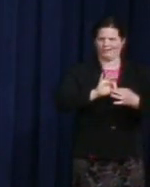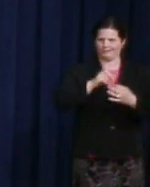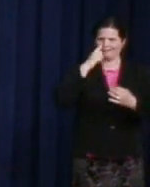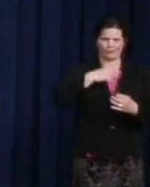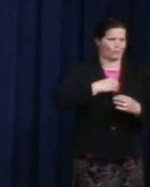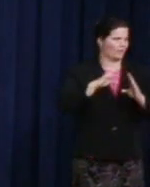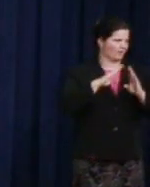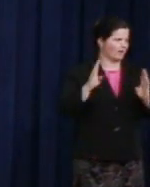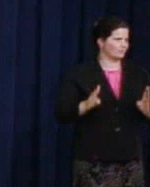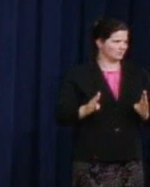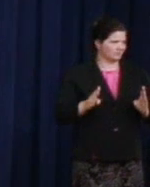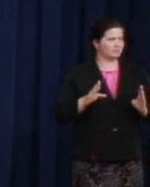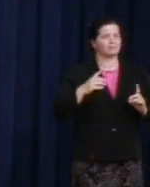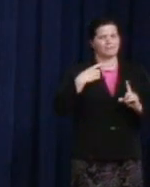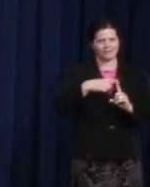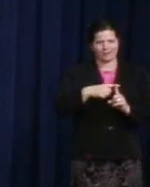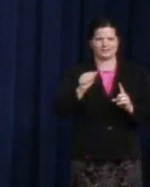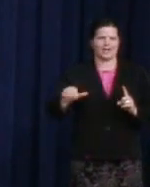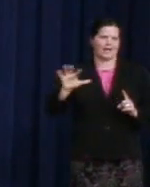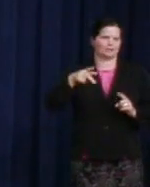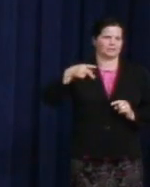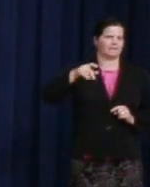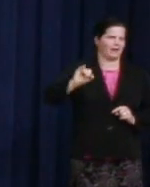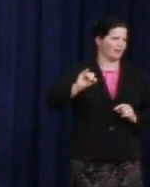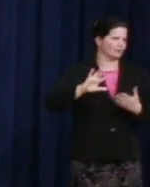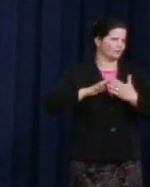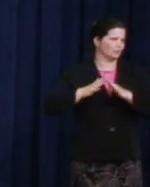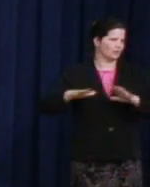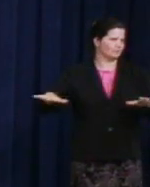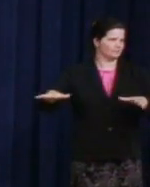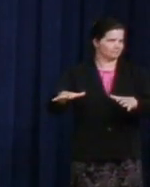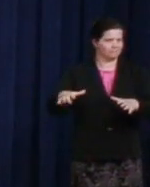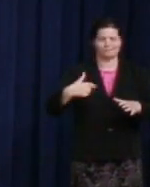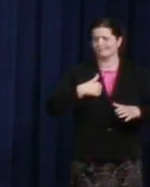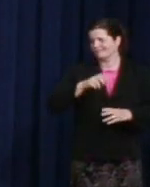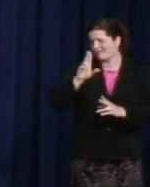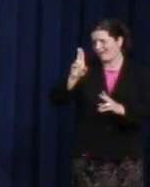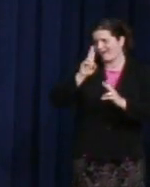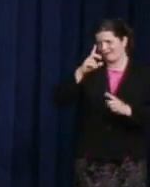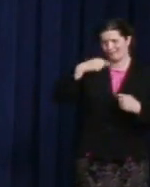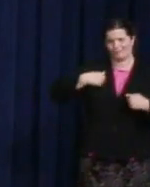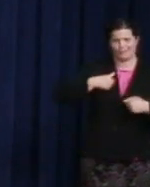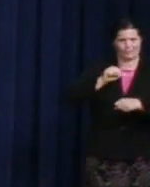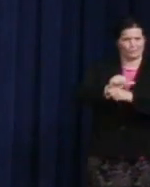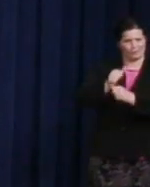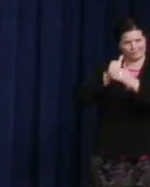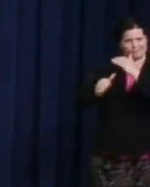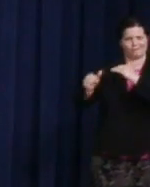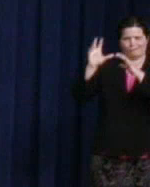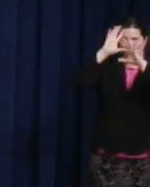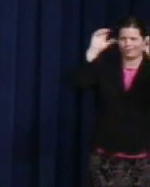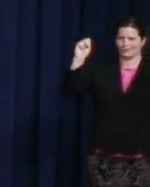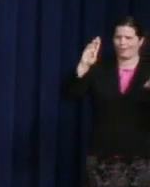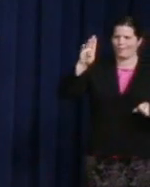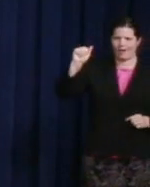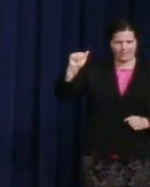And it is truly an honor to work for a President who has done so much to advance equality for all Americans. And it is an honor to be here today